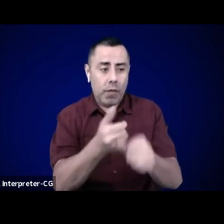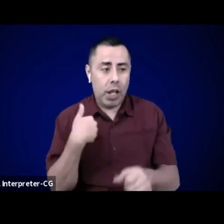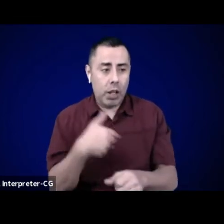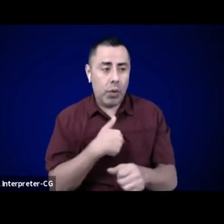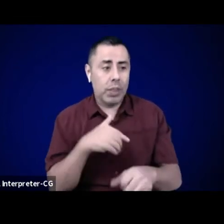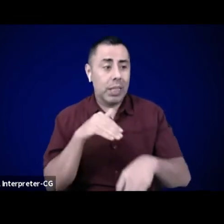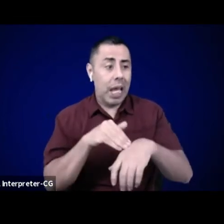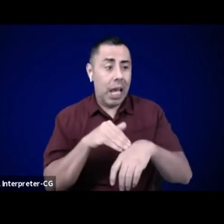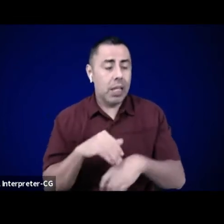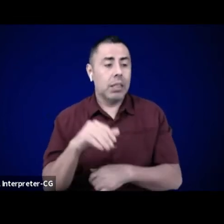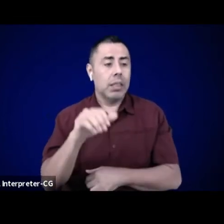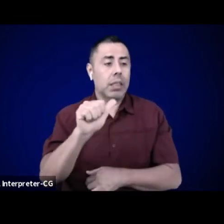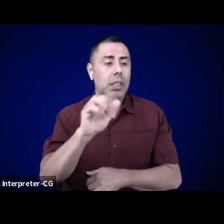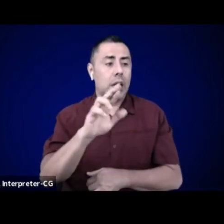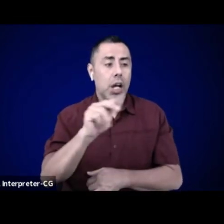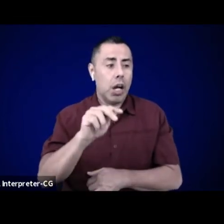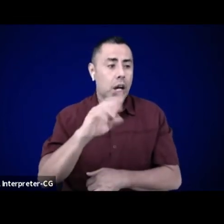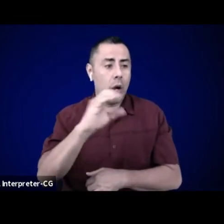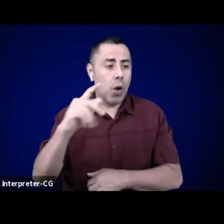So, please share and tag us.